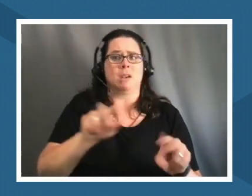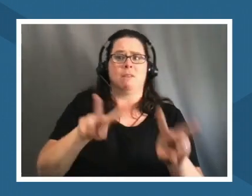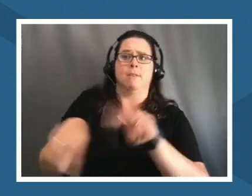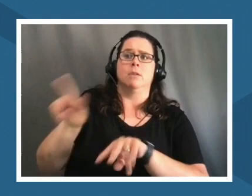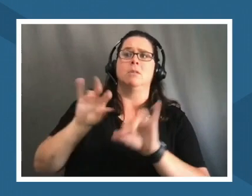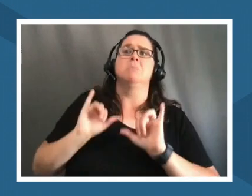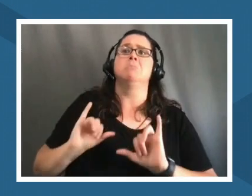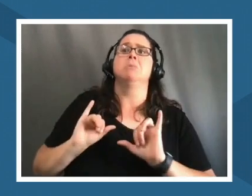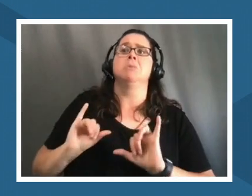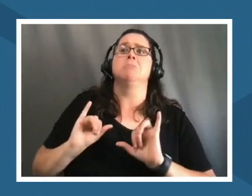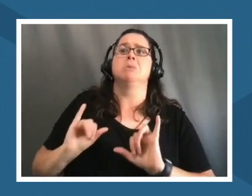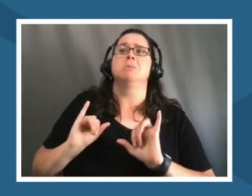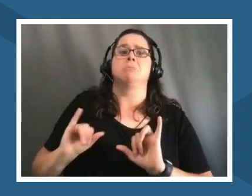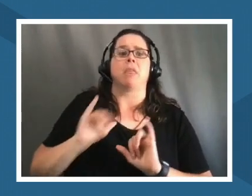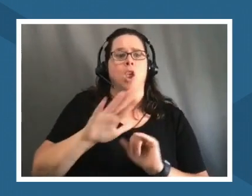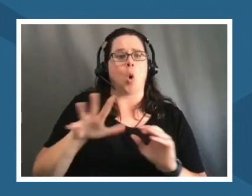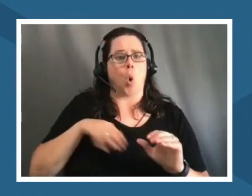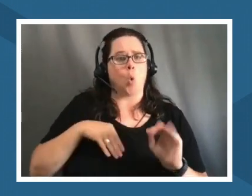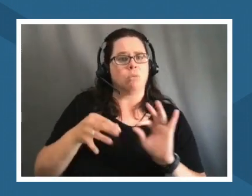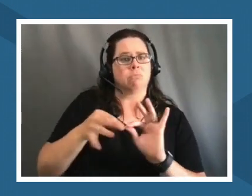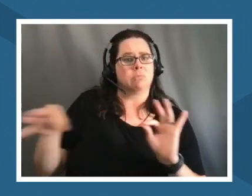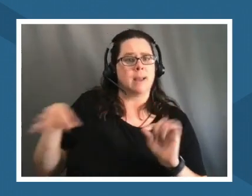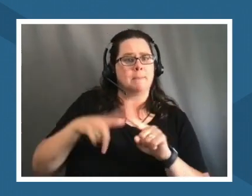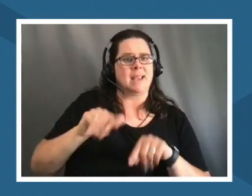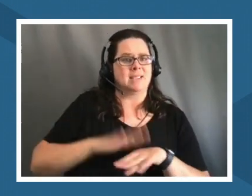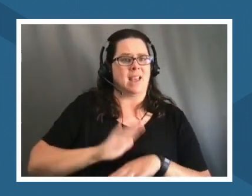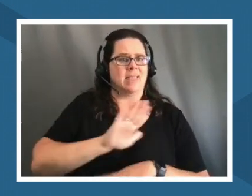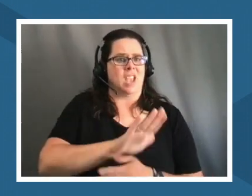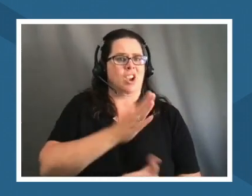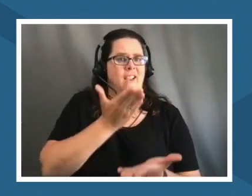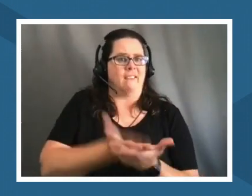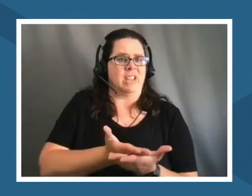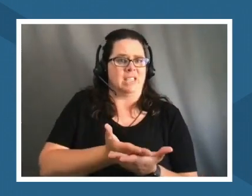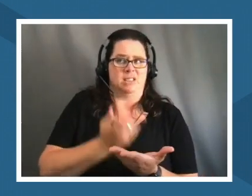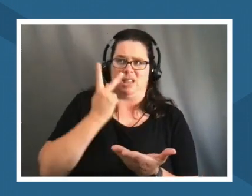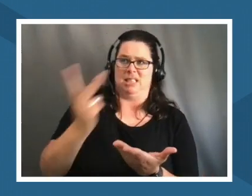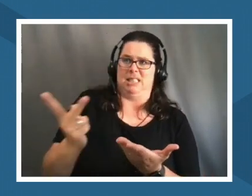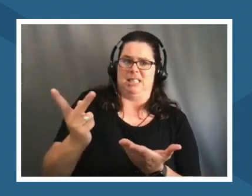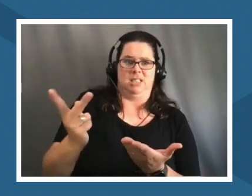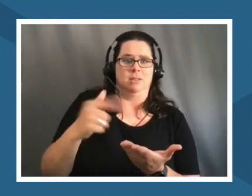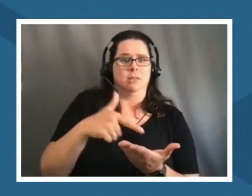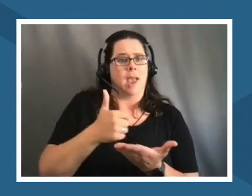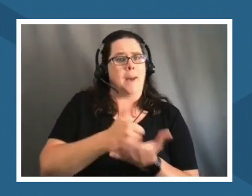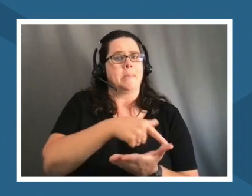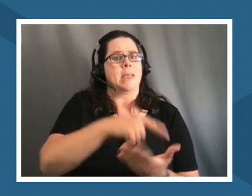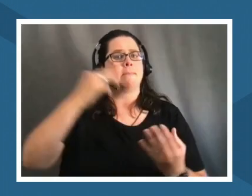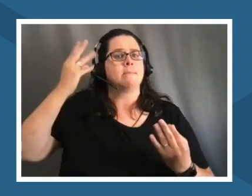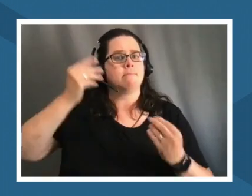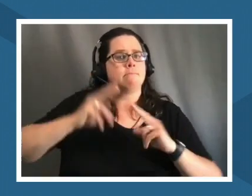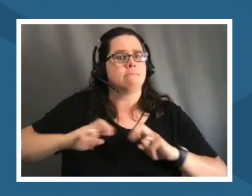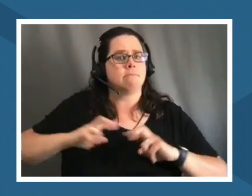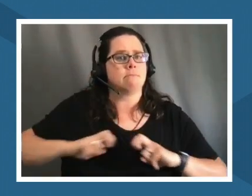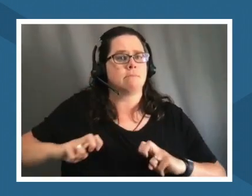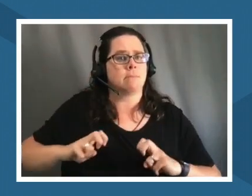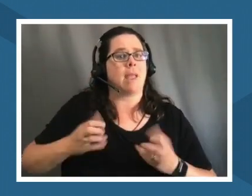claims based off of the evidence that's presented in front of them and so just making sure that students are able to